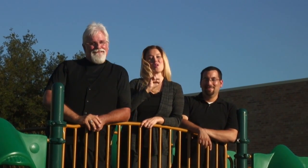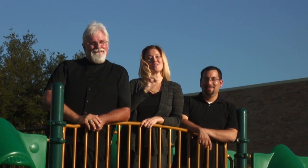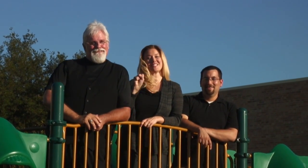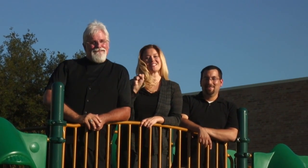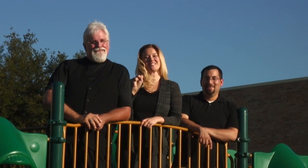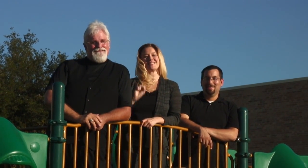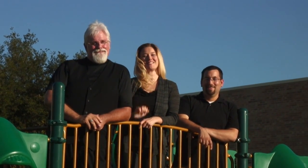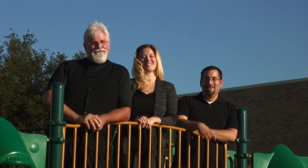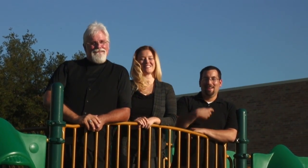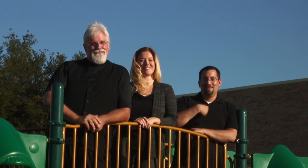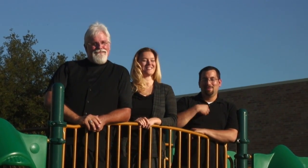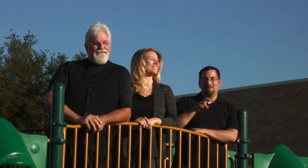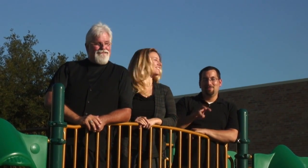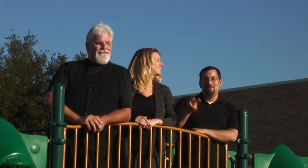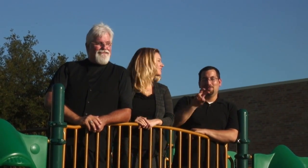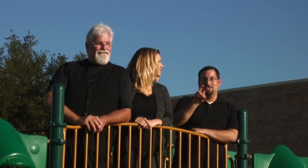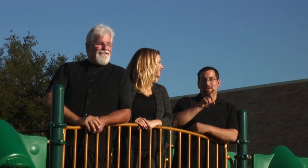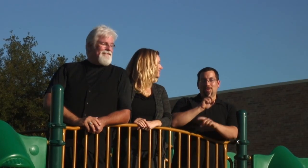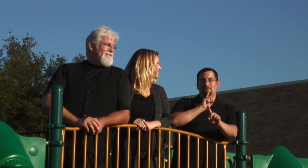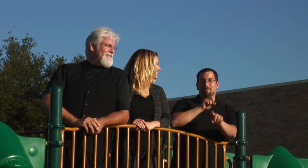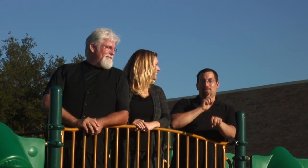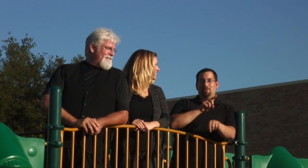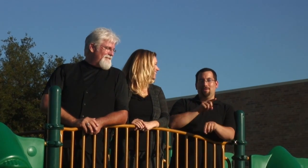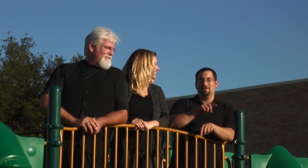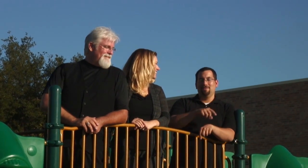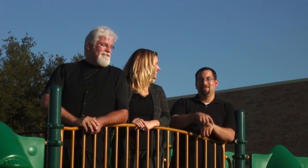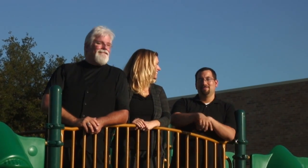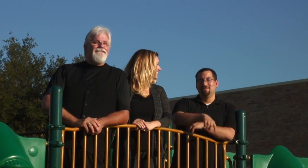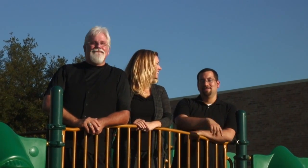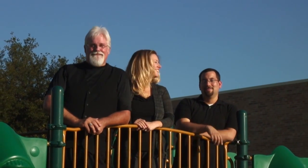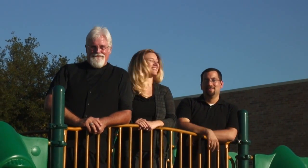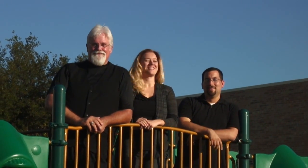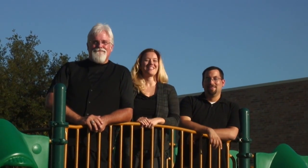Candice: And I'm the hostess. Ryan: And I'm your roving reporter.